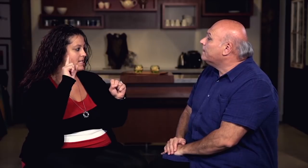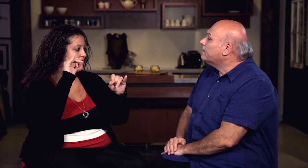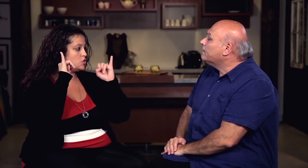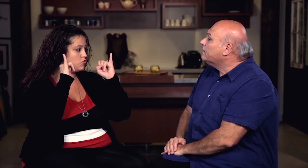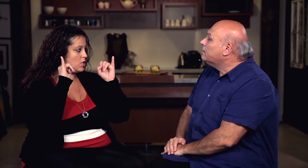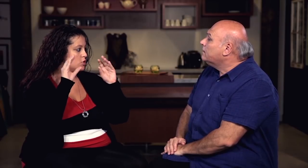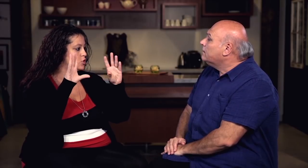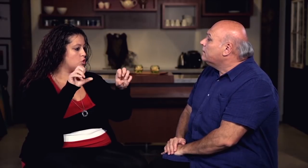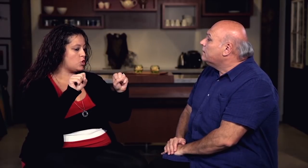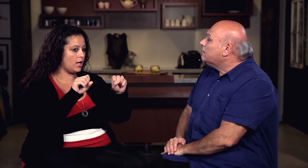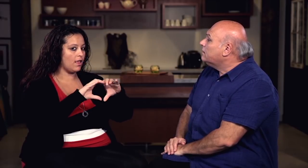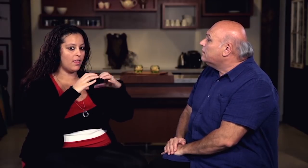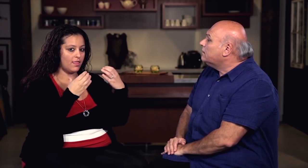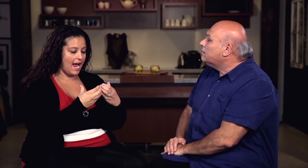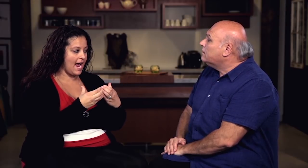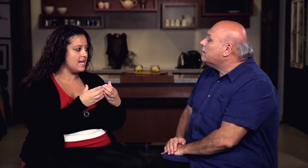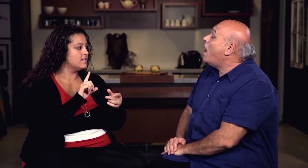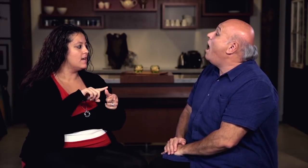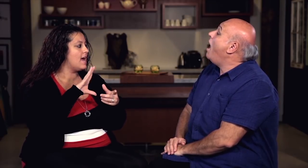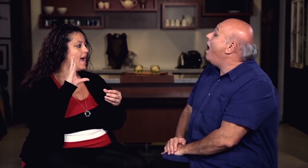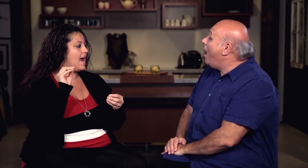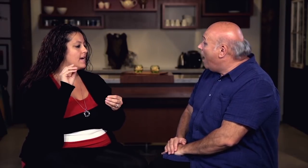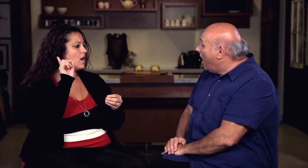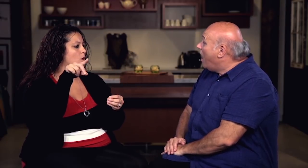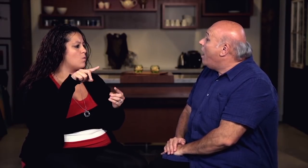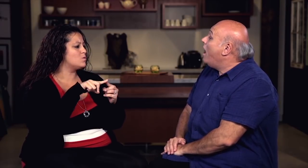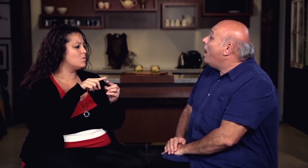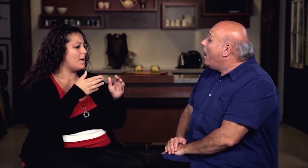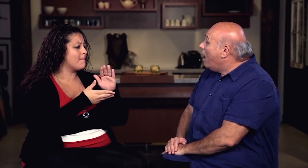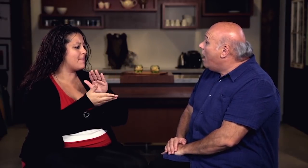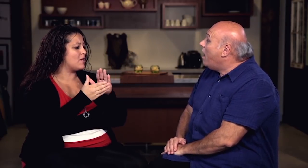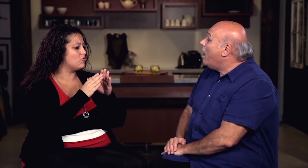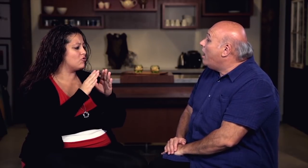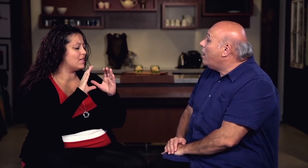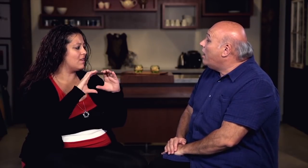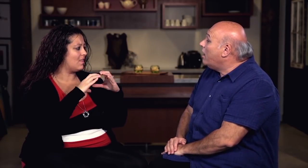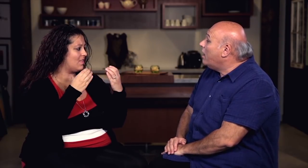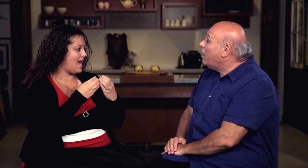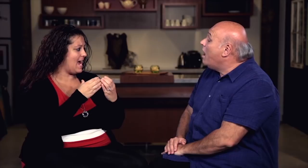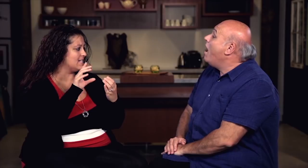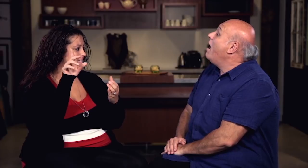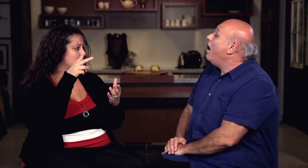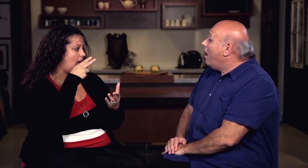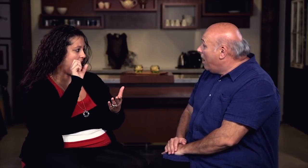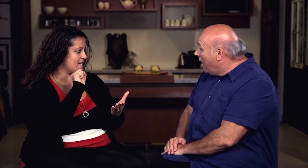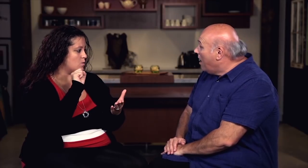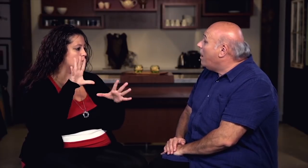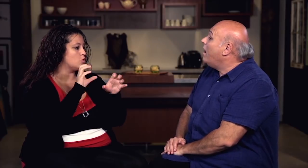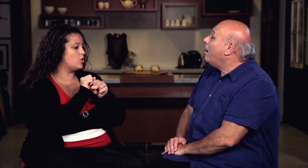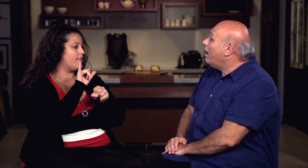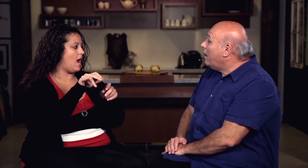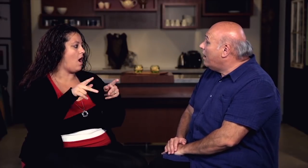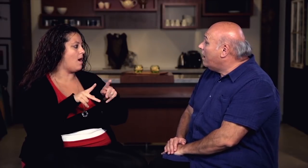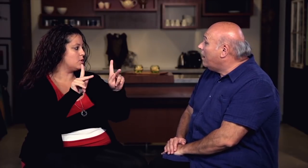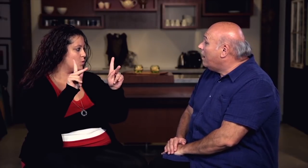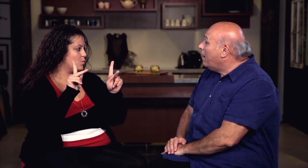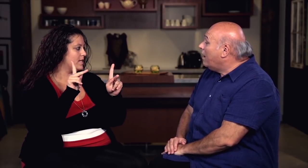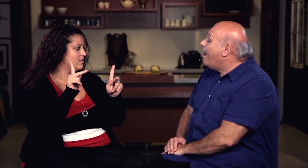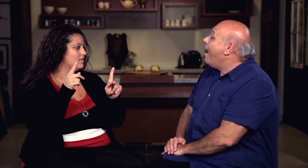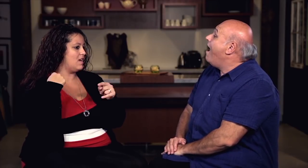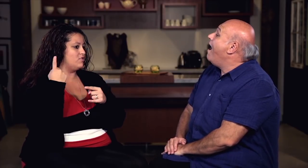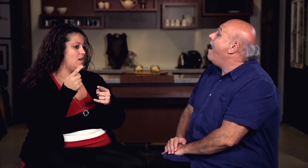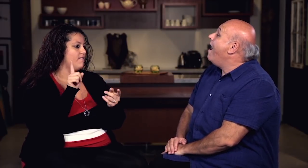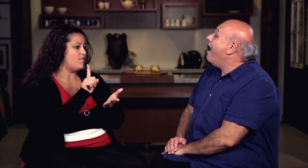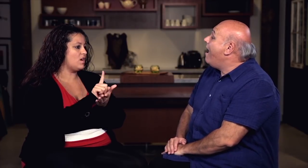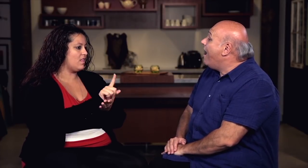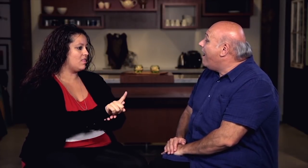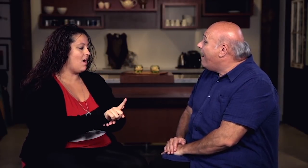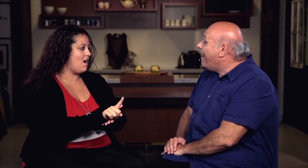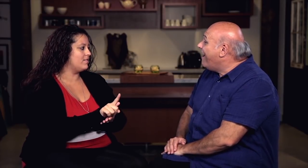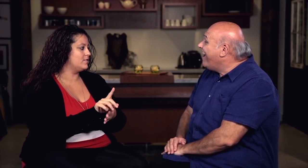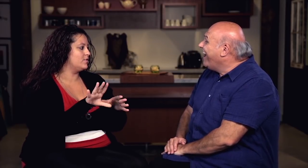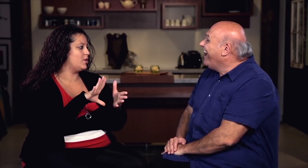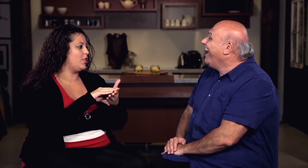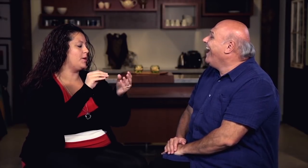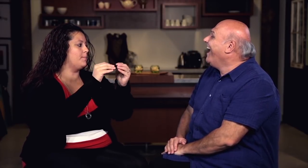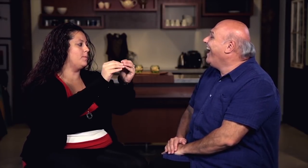deaf instructor, and also in a class during high school and with these opportunities I fell